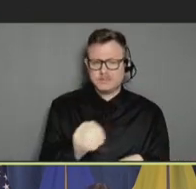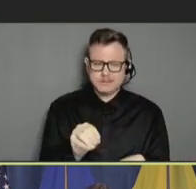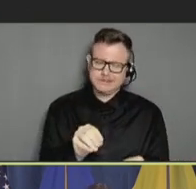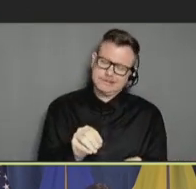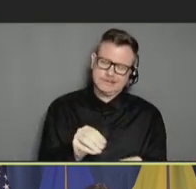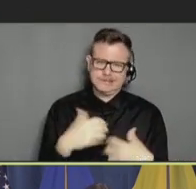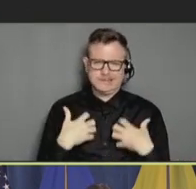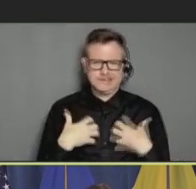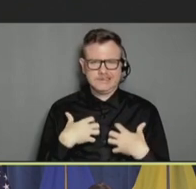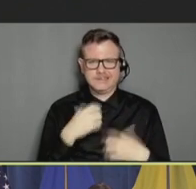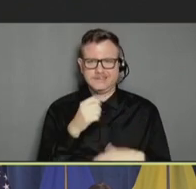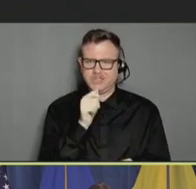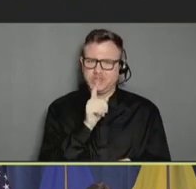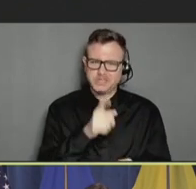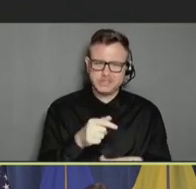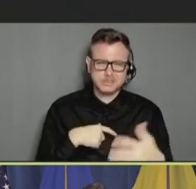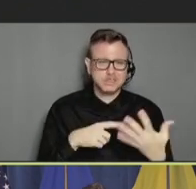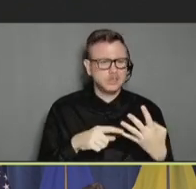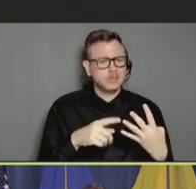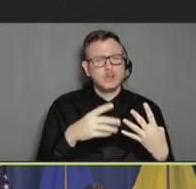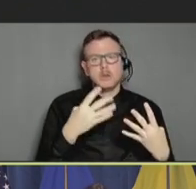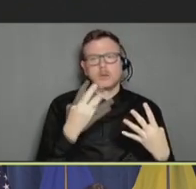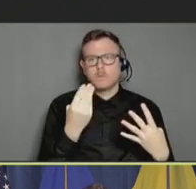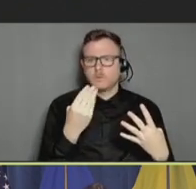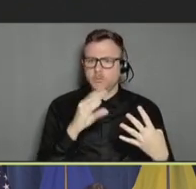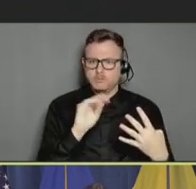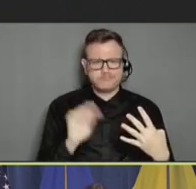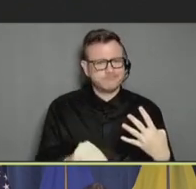want to be vaccinated. Now, I'd say overall, we did pretty well with